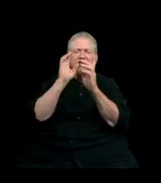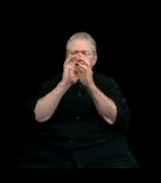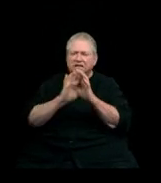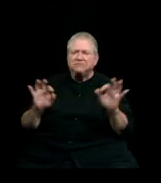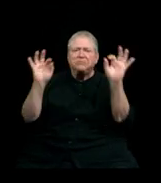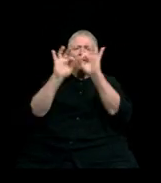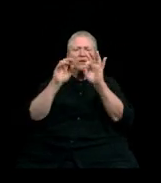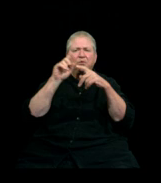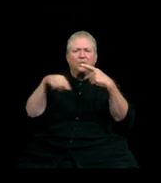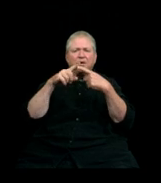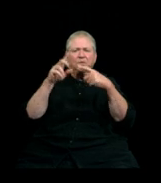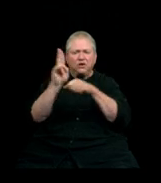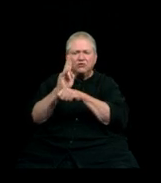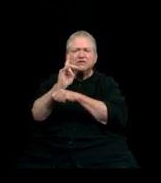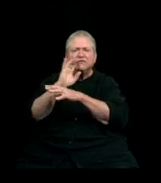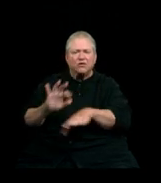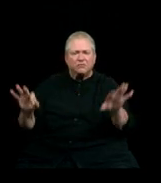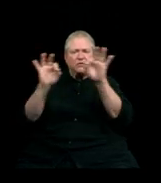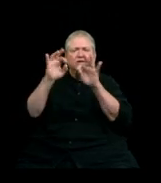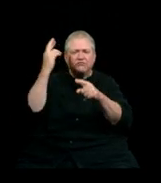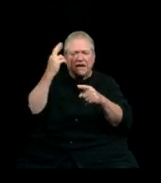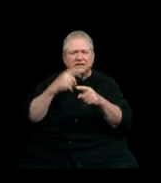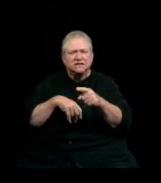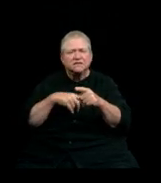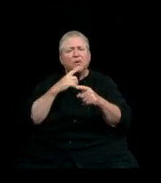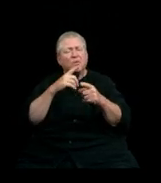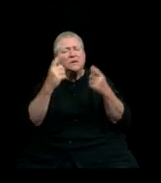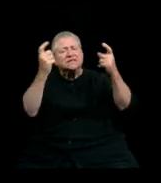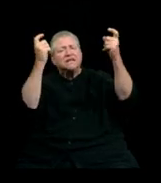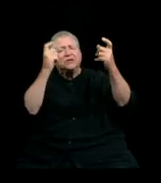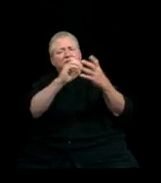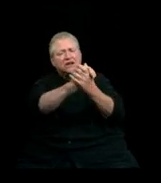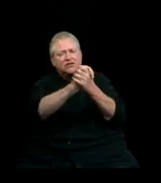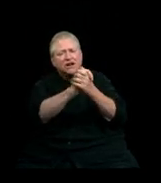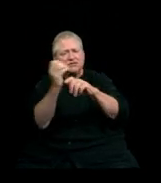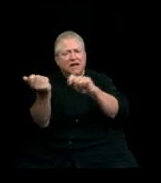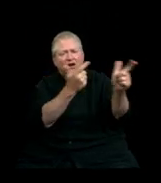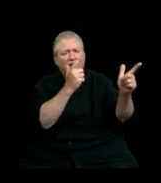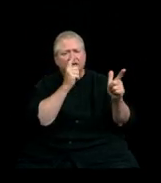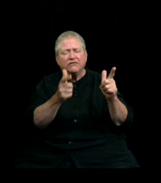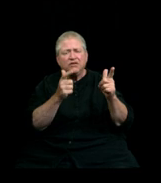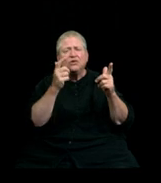We celebrate and congratulate each of you today on your many achievements at Western Washington University.